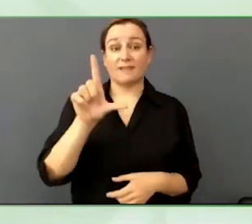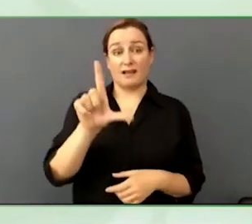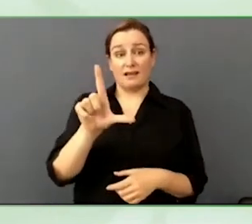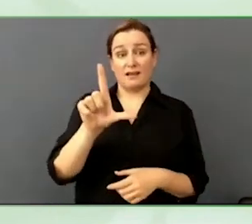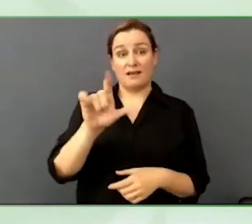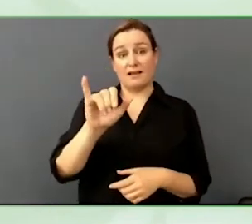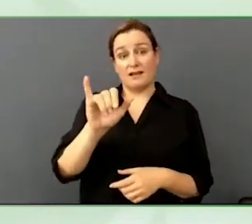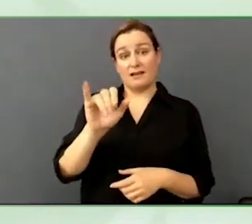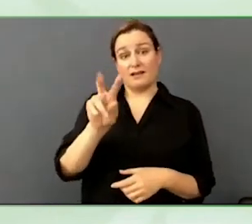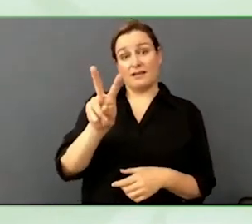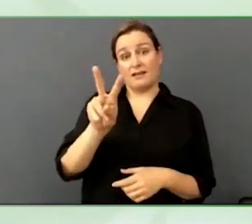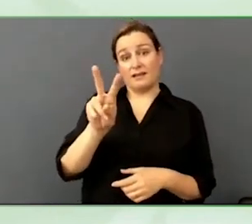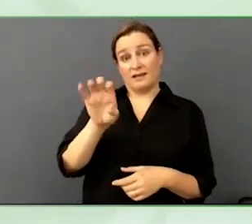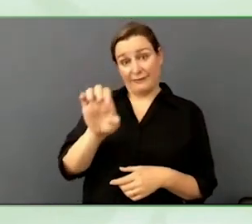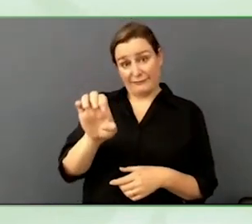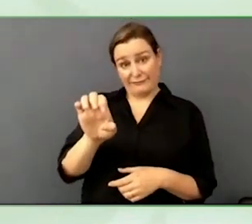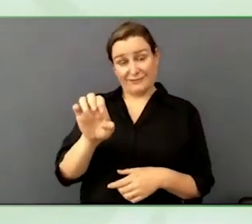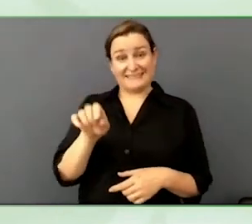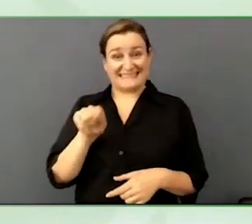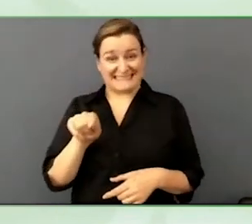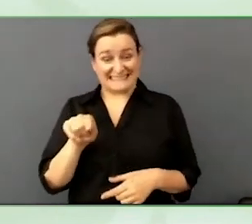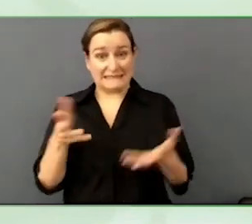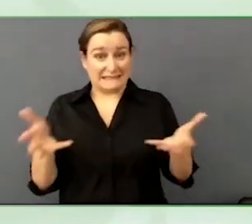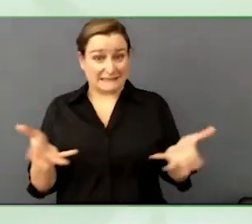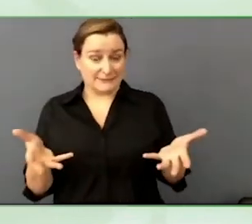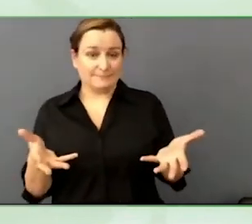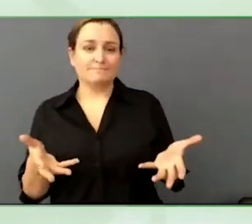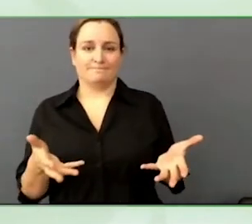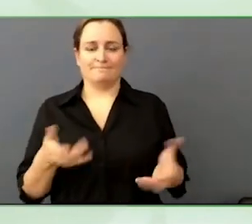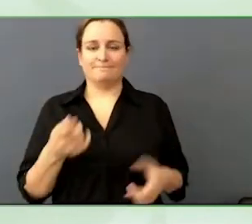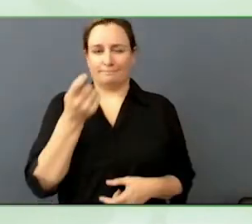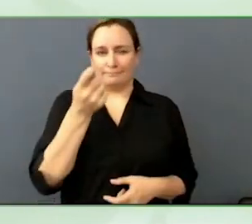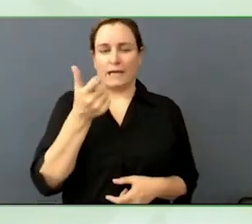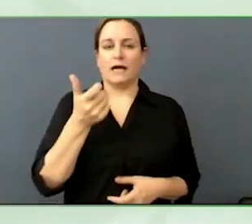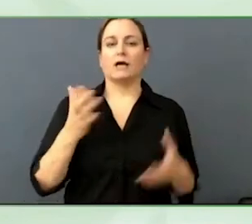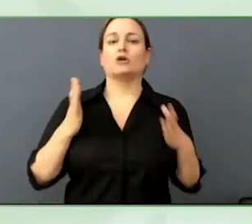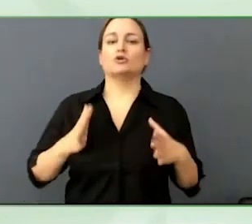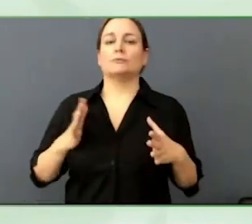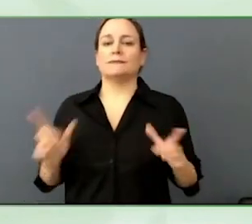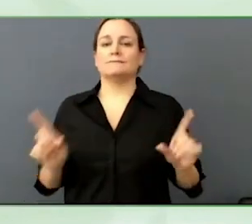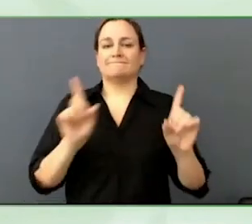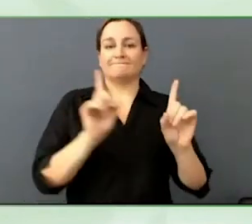bits of creation can make large improvements so you can use a more